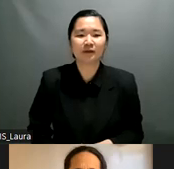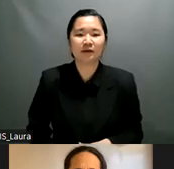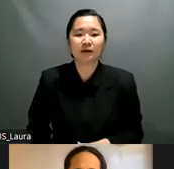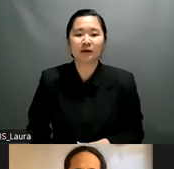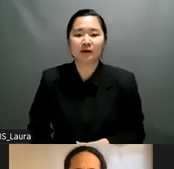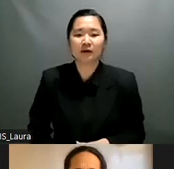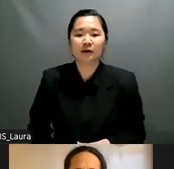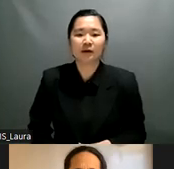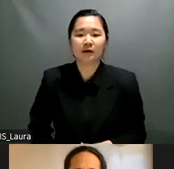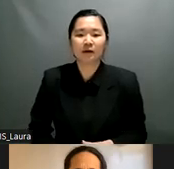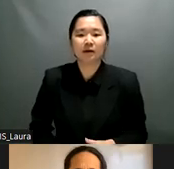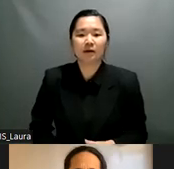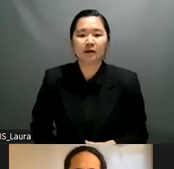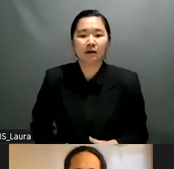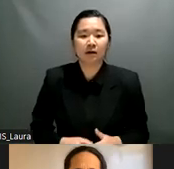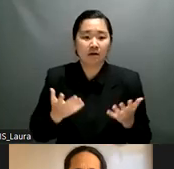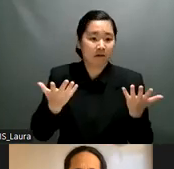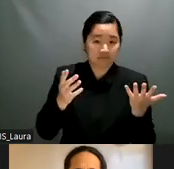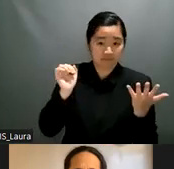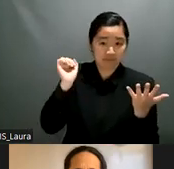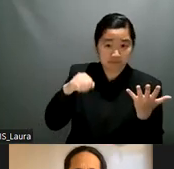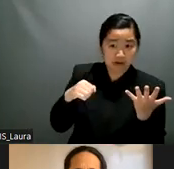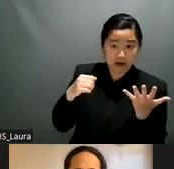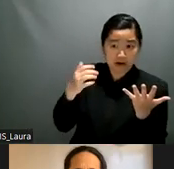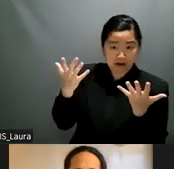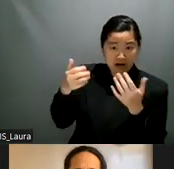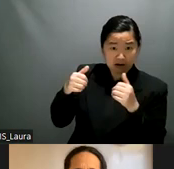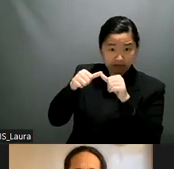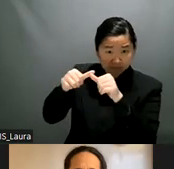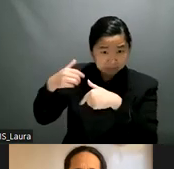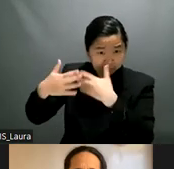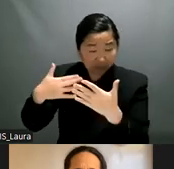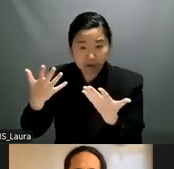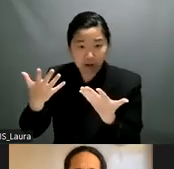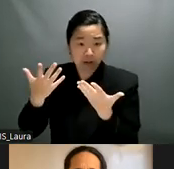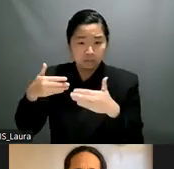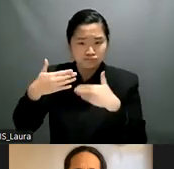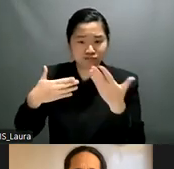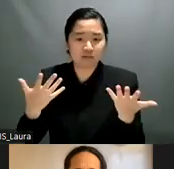yeah i think you can um i i have a question for irena that probably you can answer for all of us